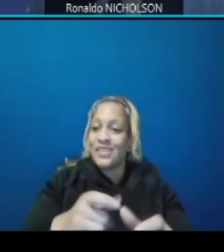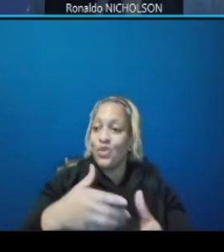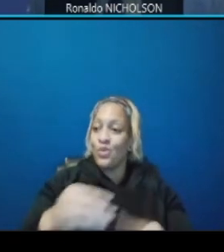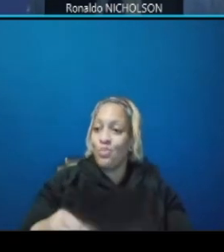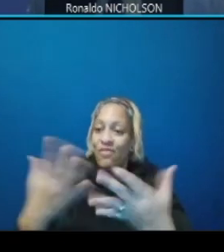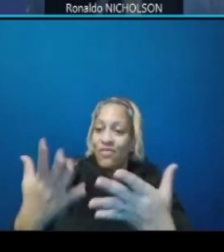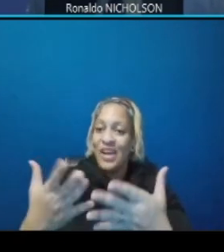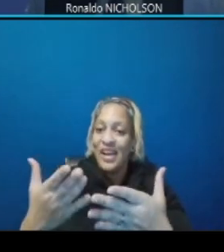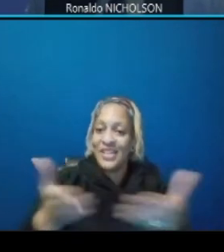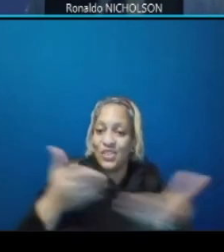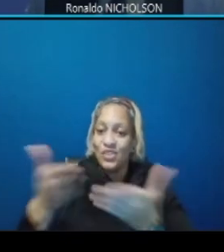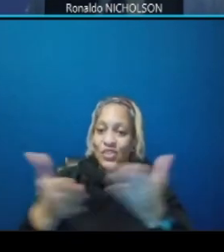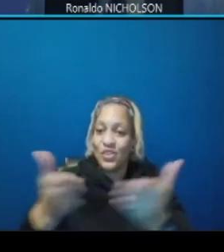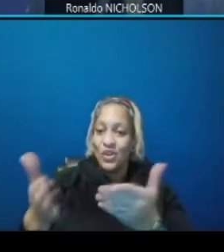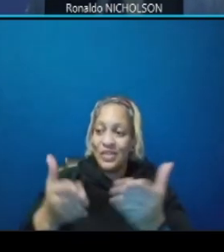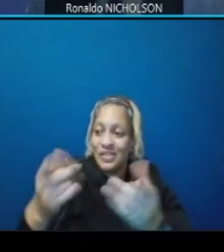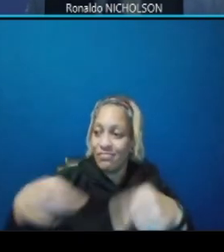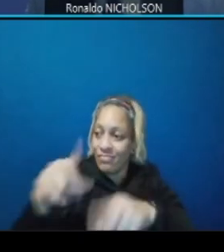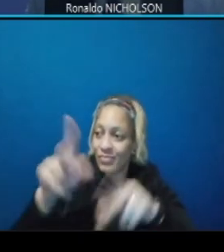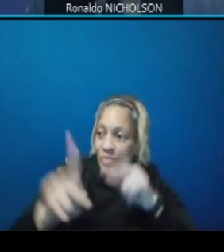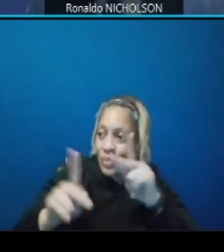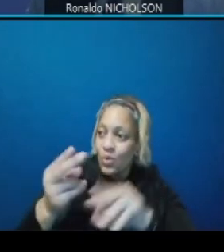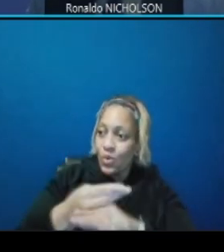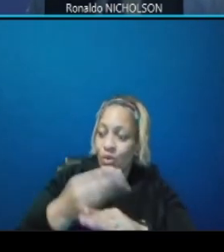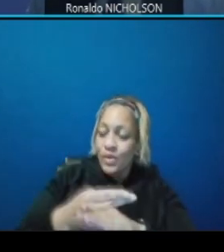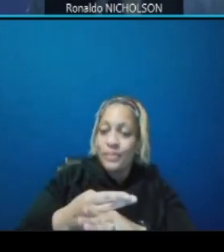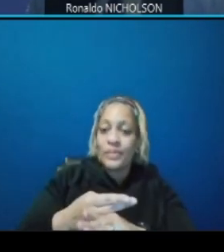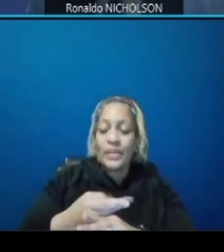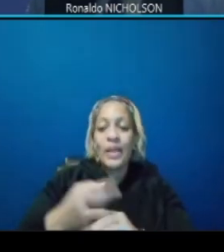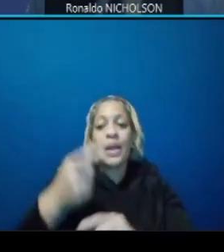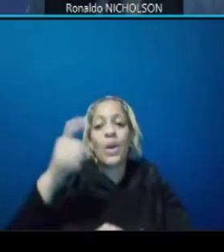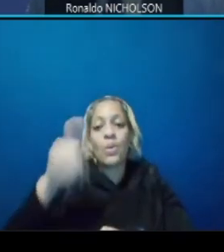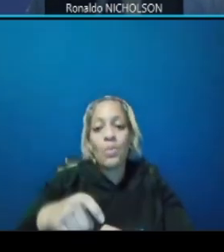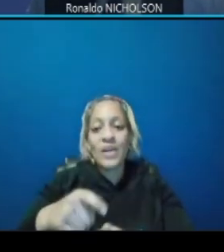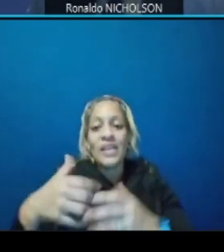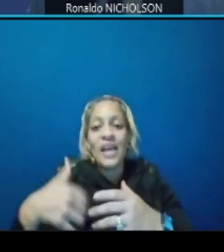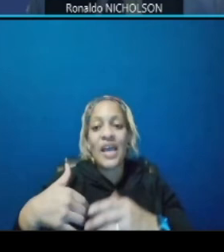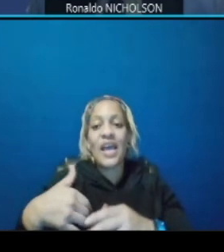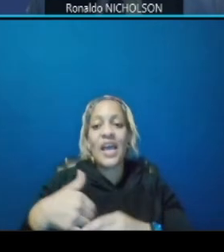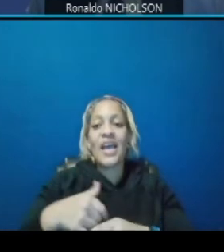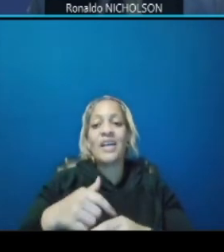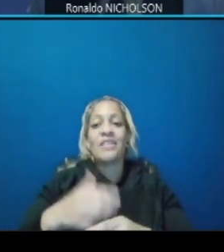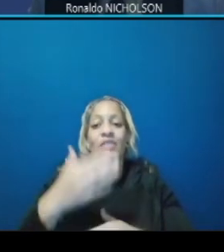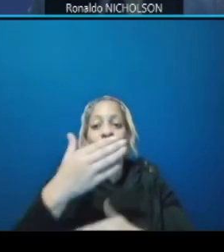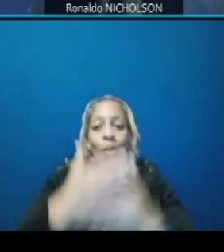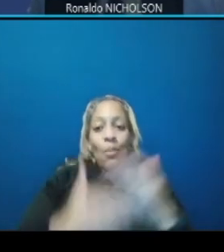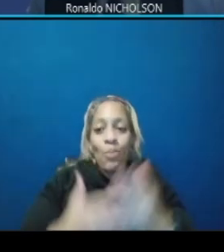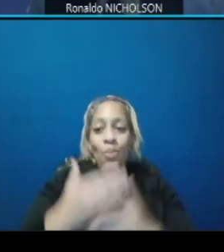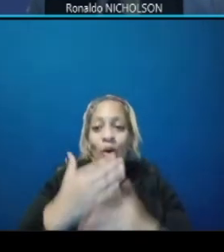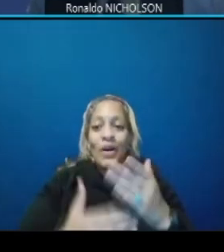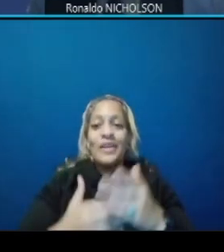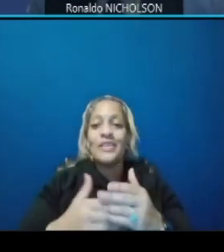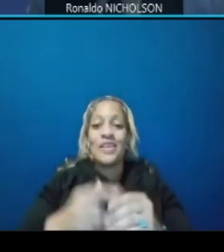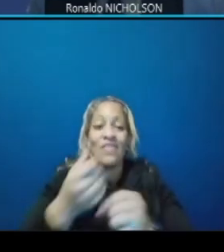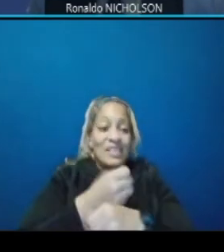utilize it it has to go through a series of commissioning a series of tests safety tests and